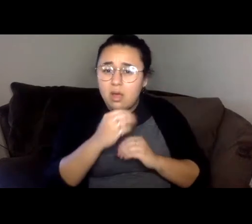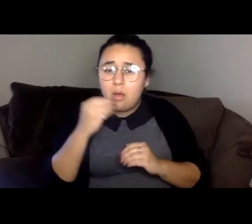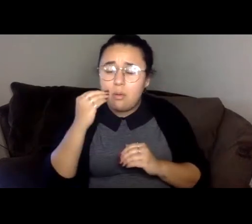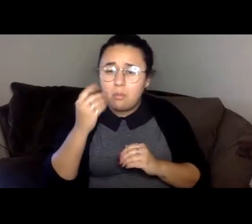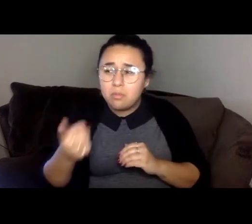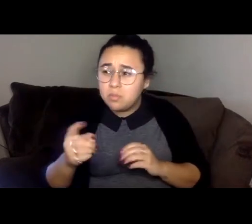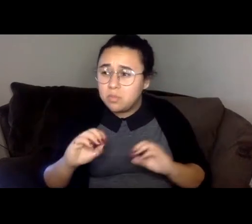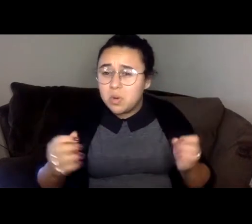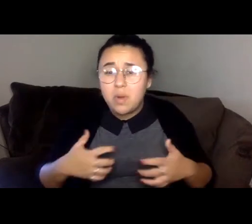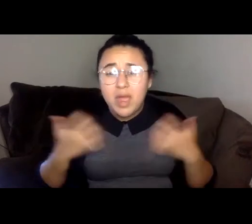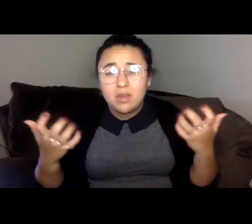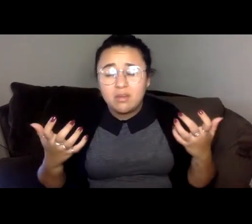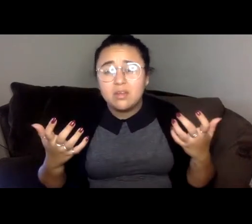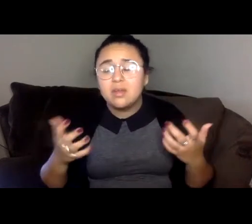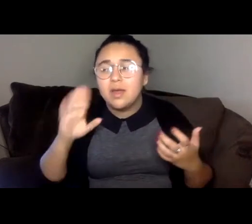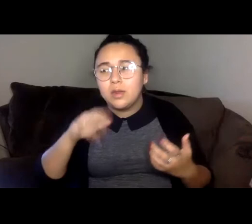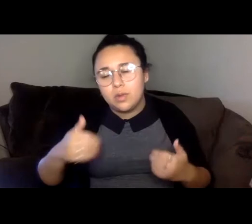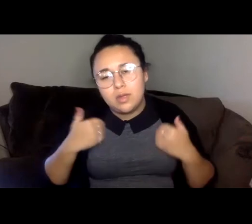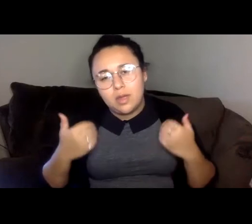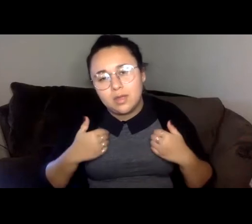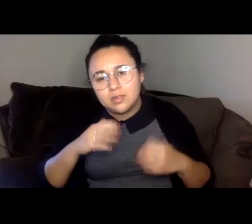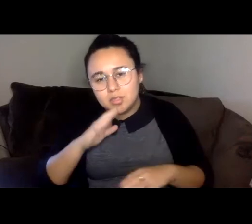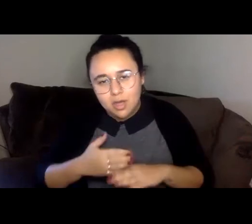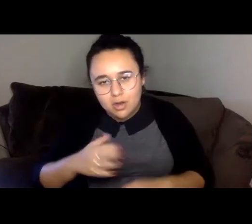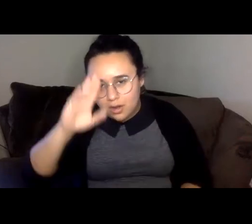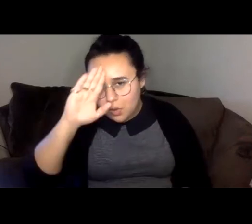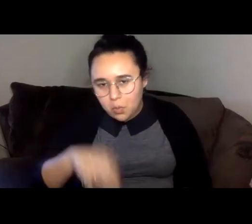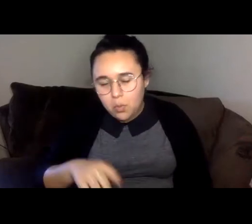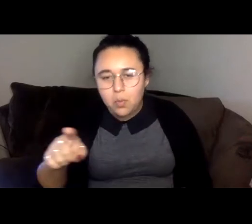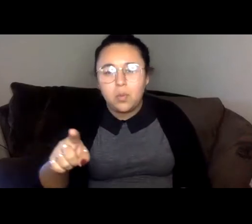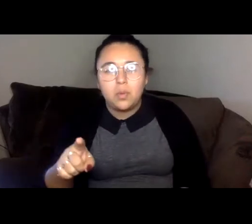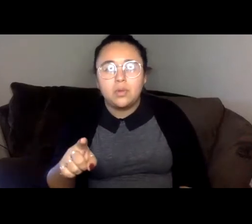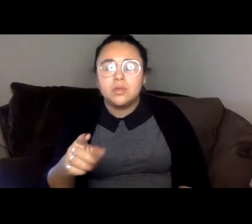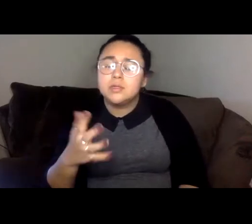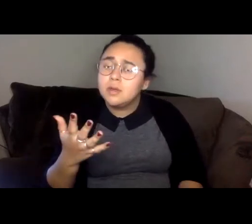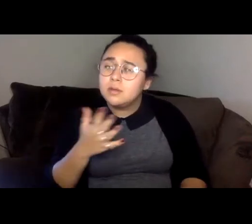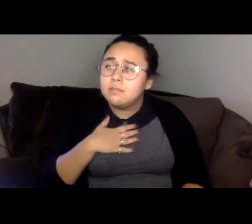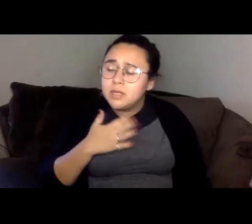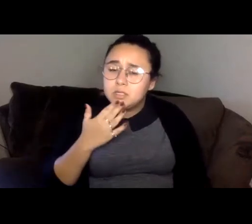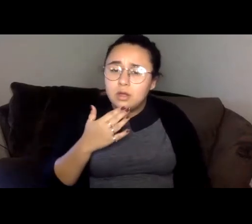You're the youngest, I know. You're the daughter. So, my darling, are you fulfilled by this duty.